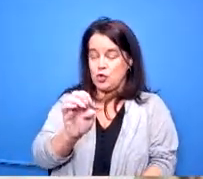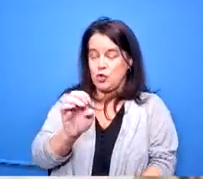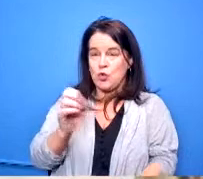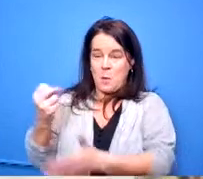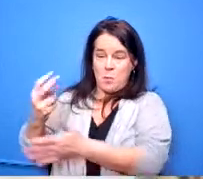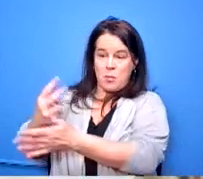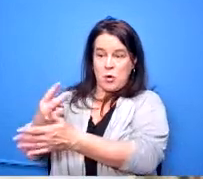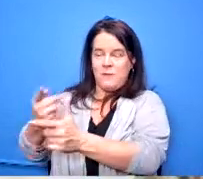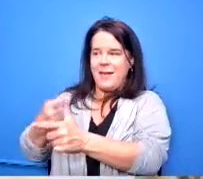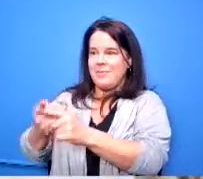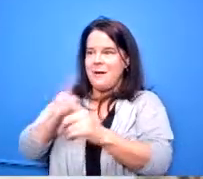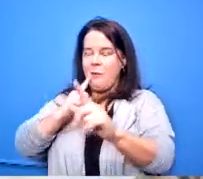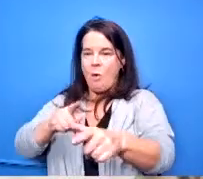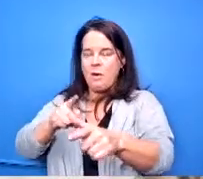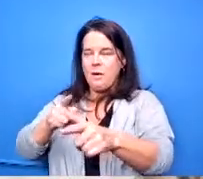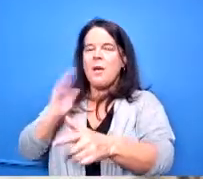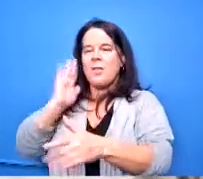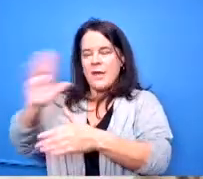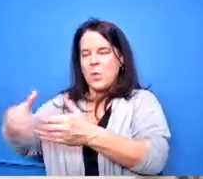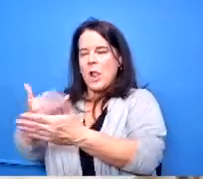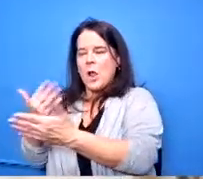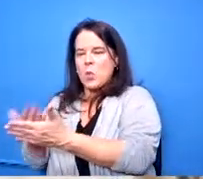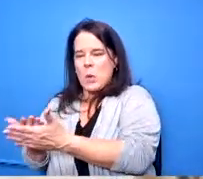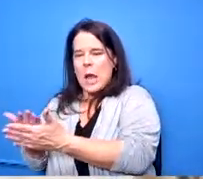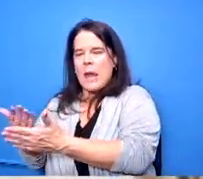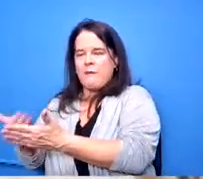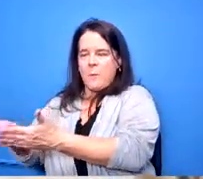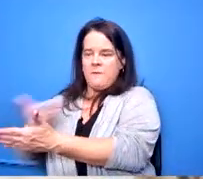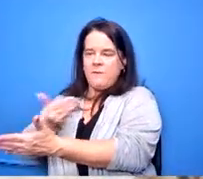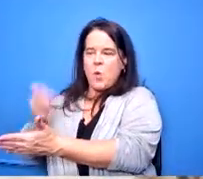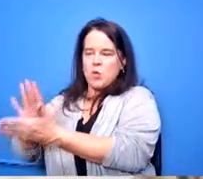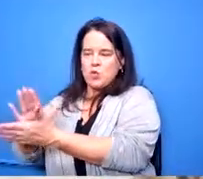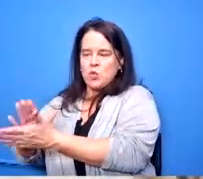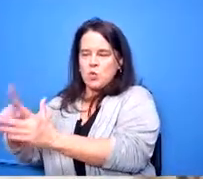and then they'll be here for the august start date thank you dr lolly thank you mr president